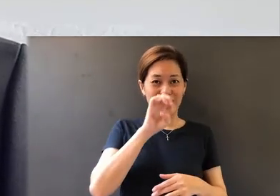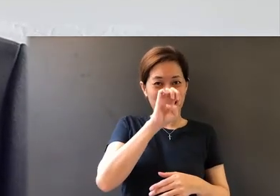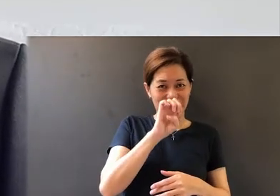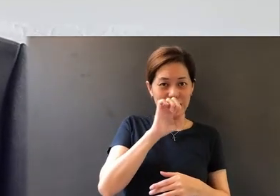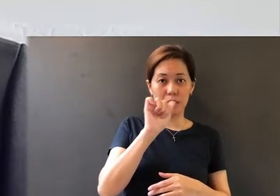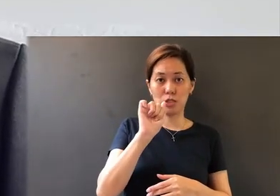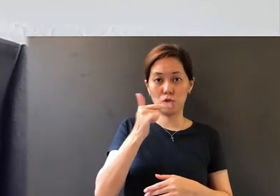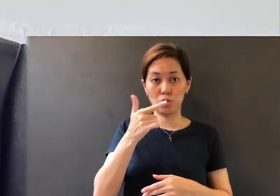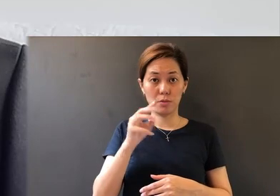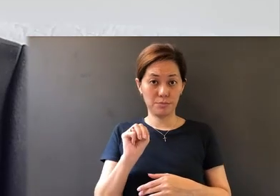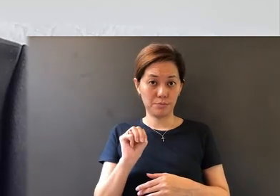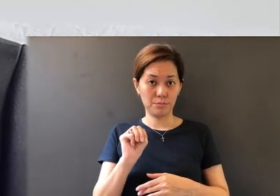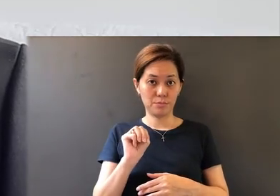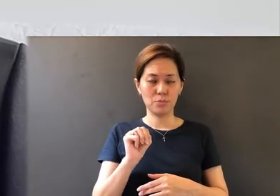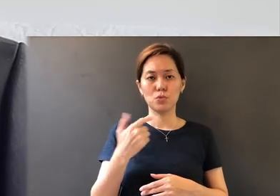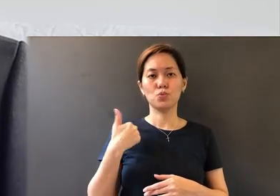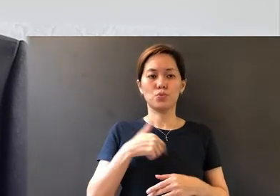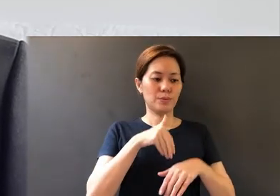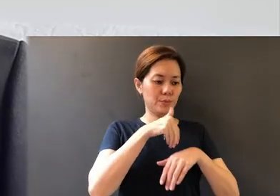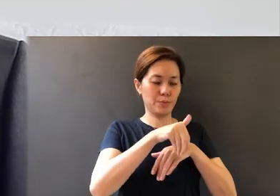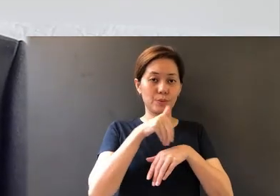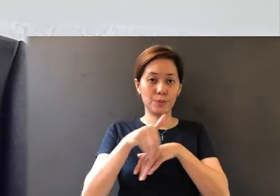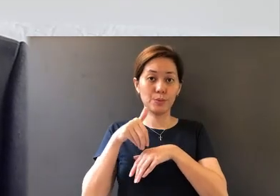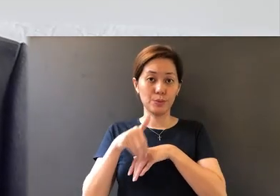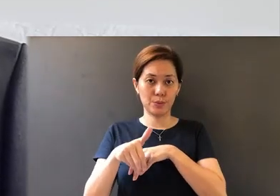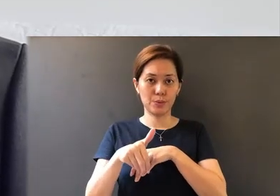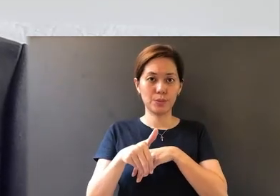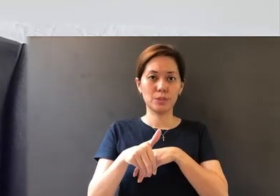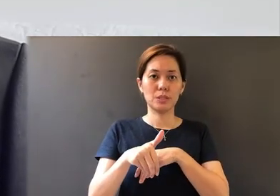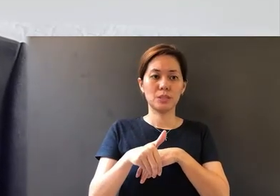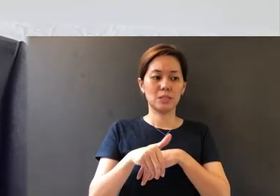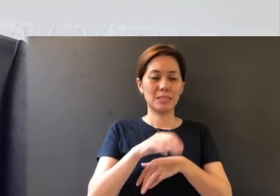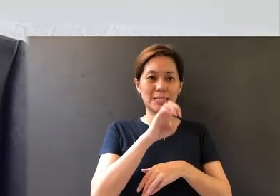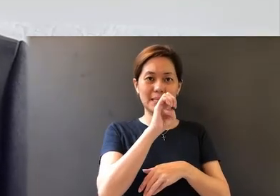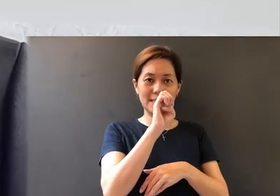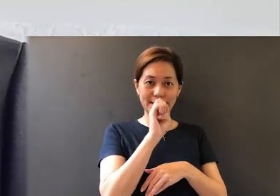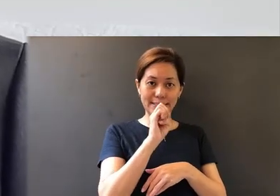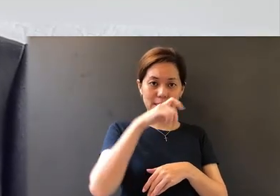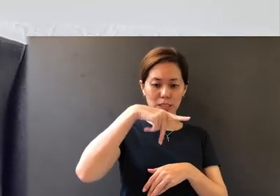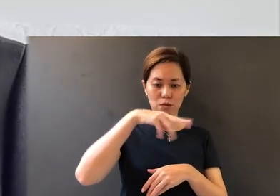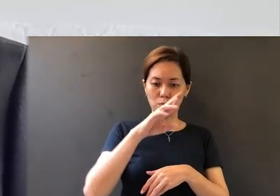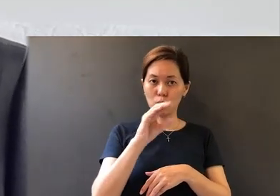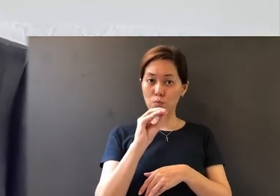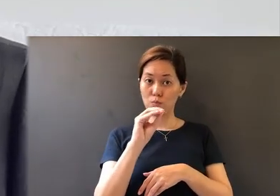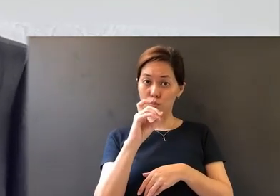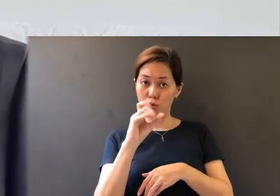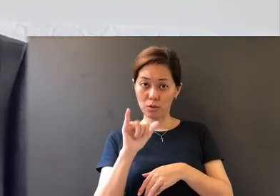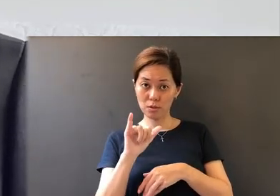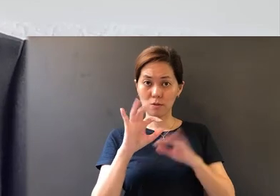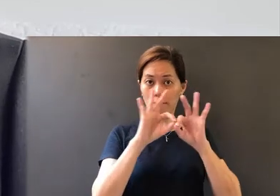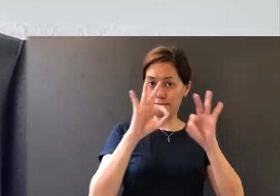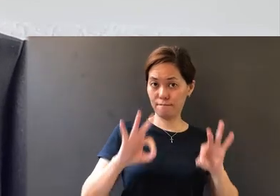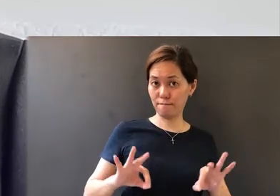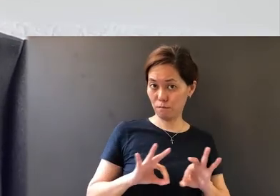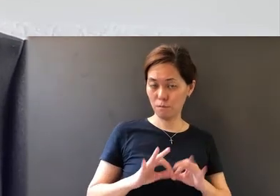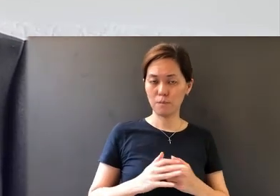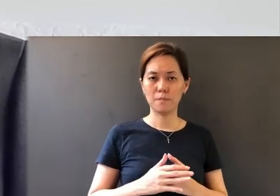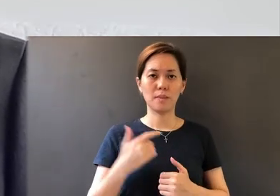it's an e-AGM, we have sent you the e-proxy form. I would